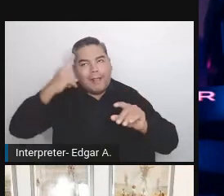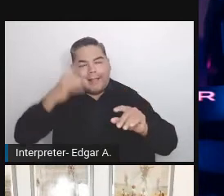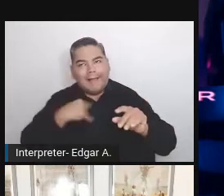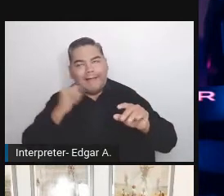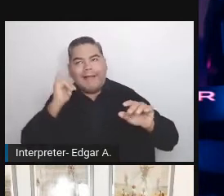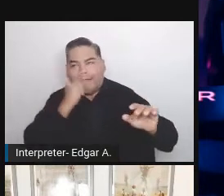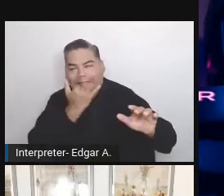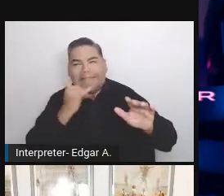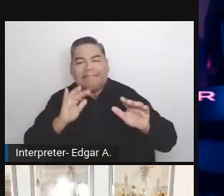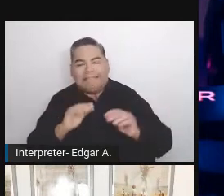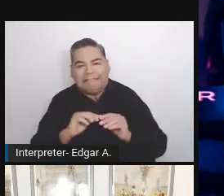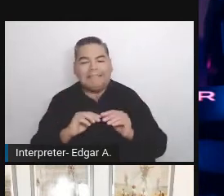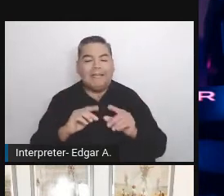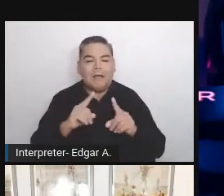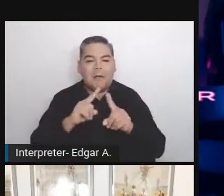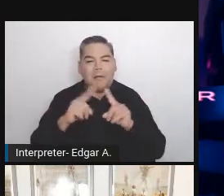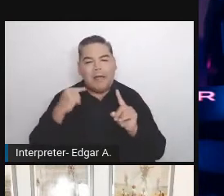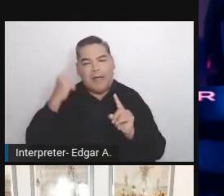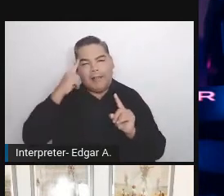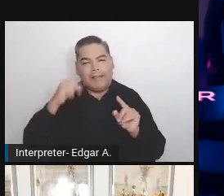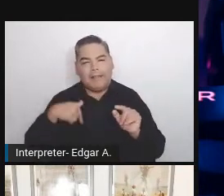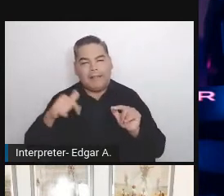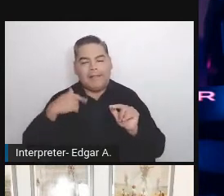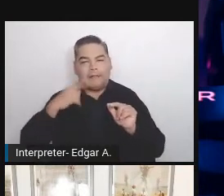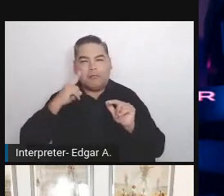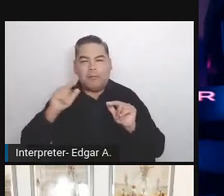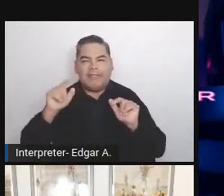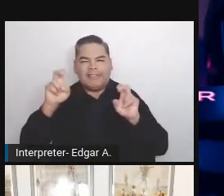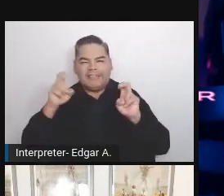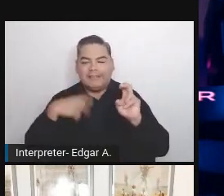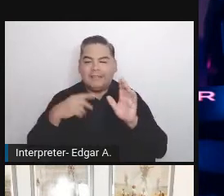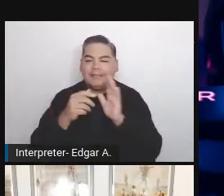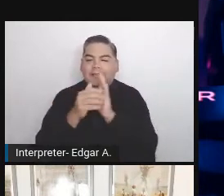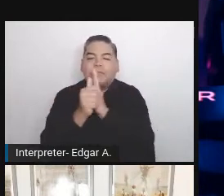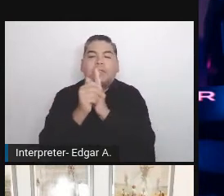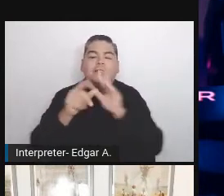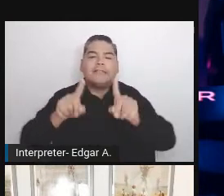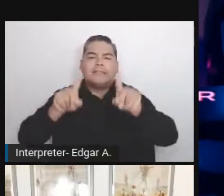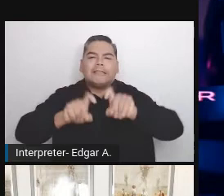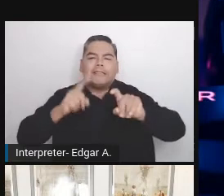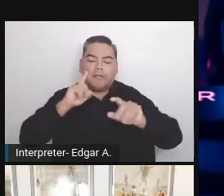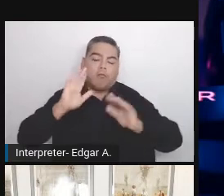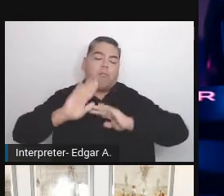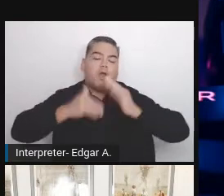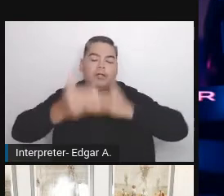I can say that this will be the Accessibility testing as a part of CI/CD process the extended version.